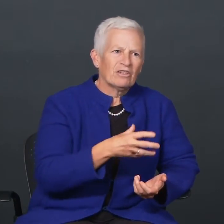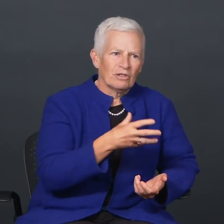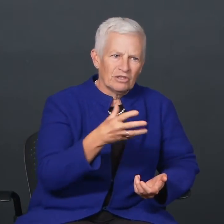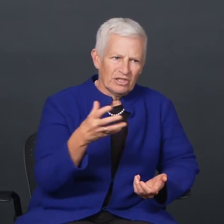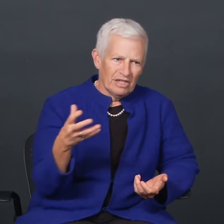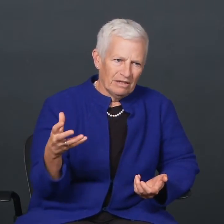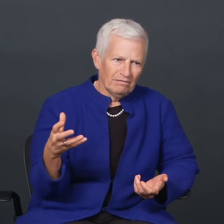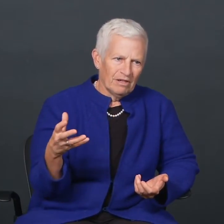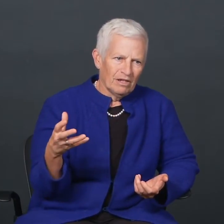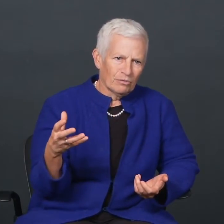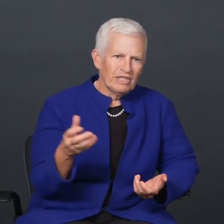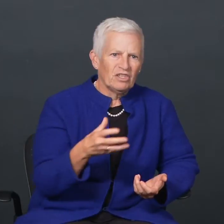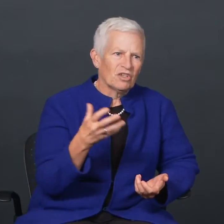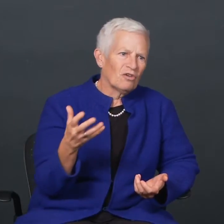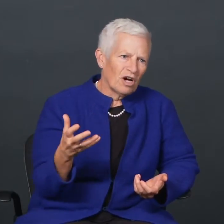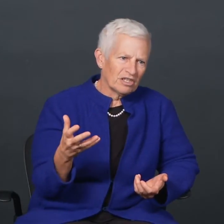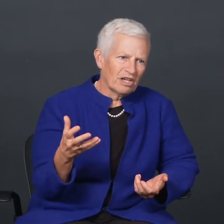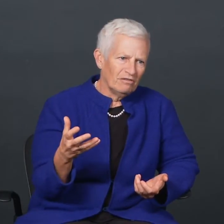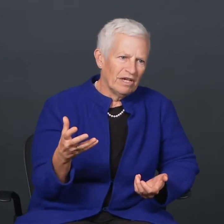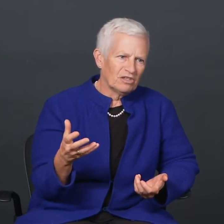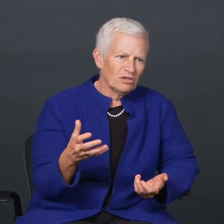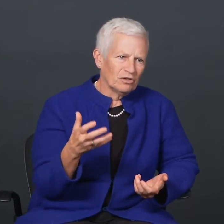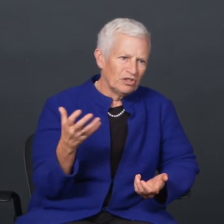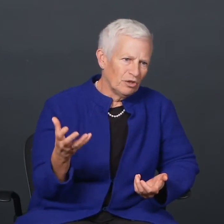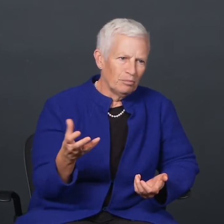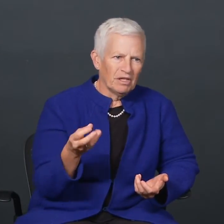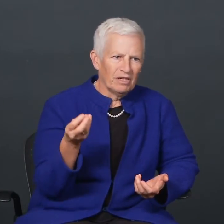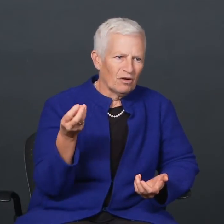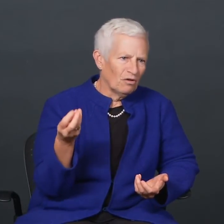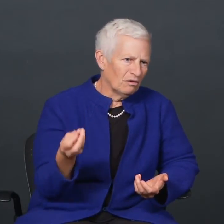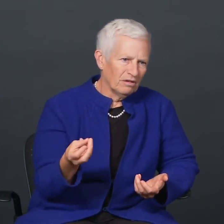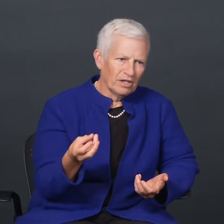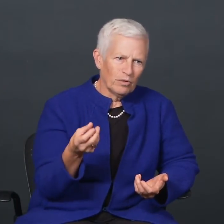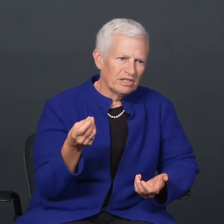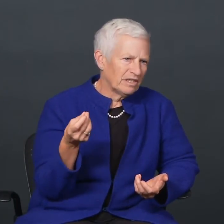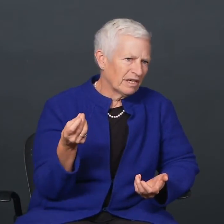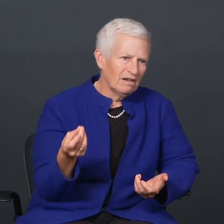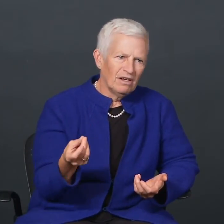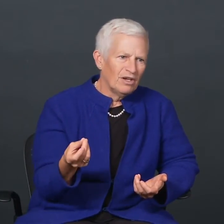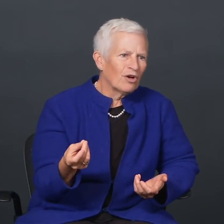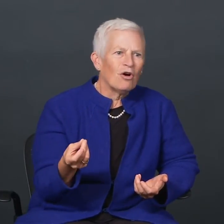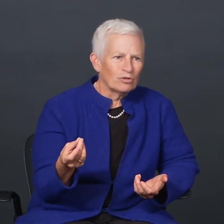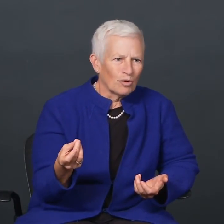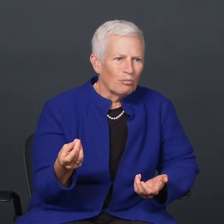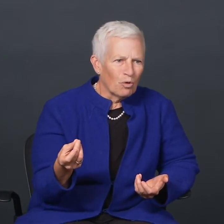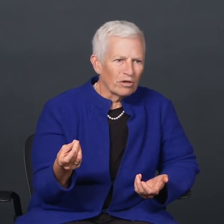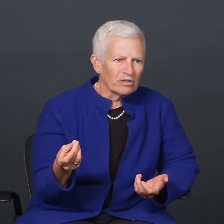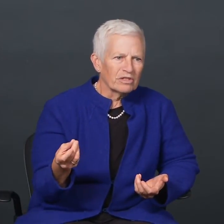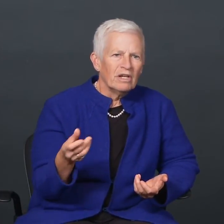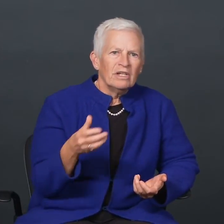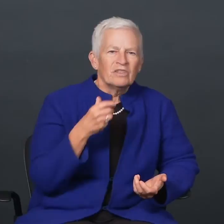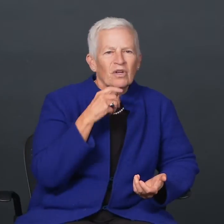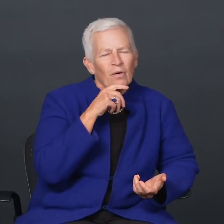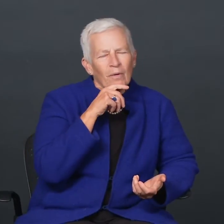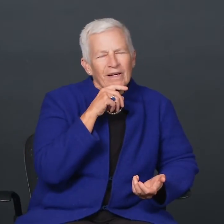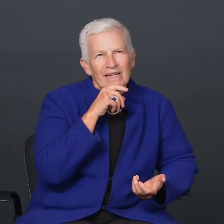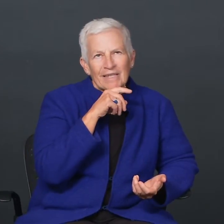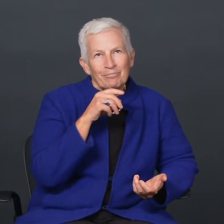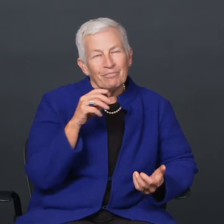factors that reaches across conventional geopolitical, linguistic, cultural borders.